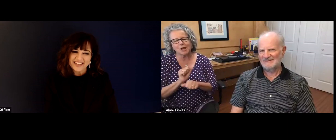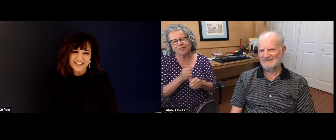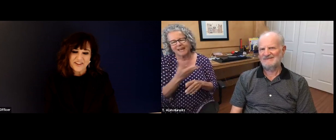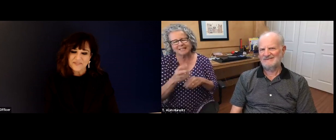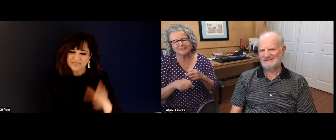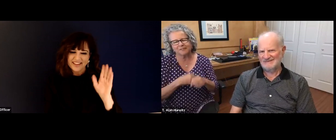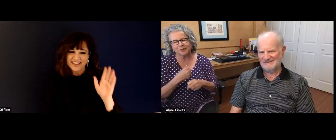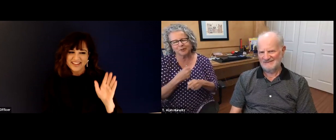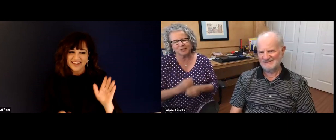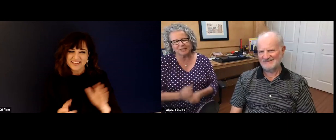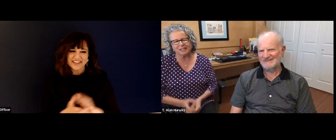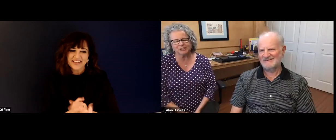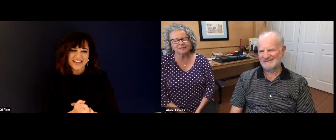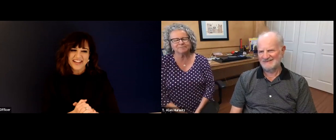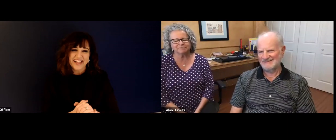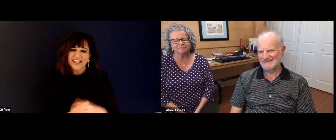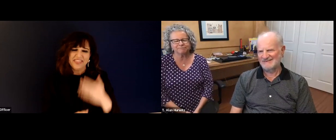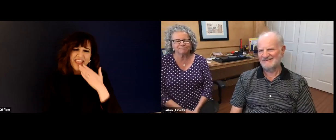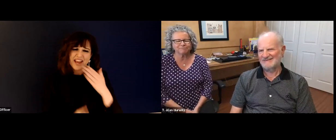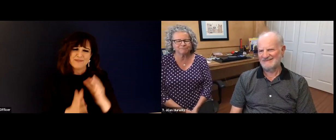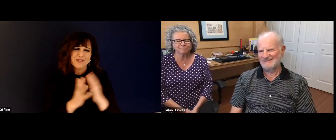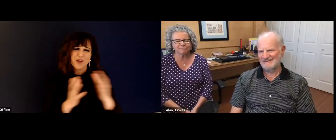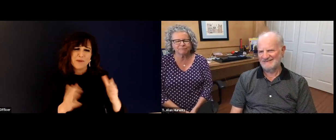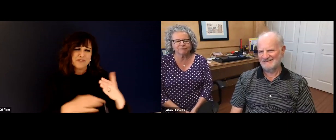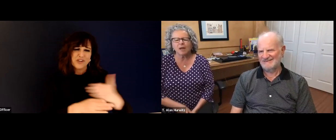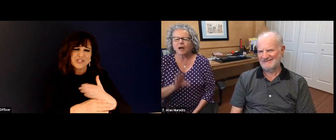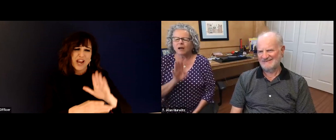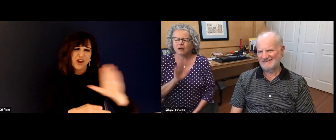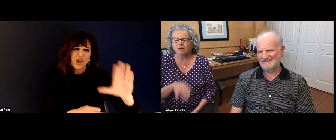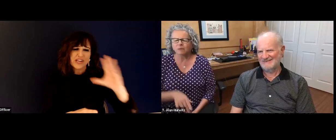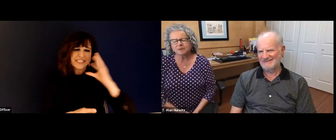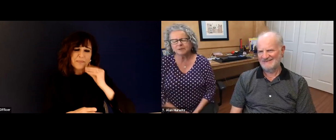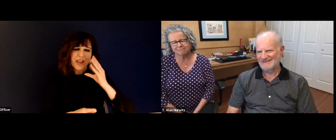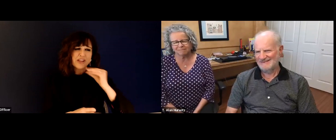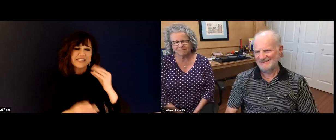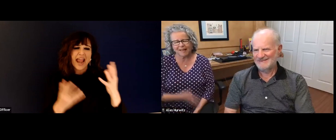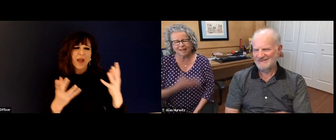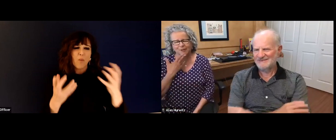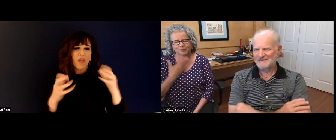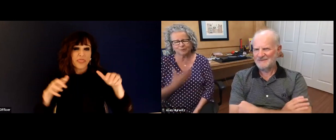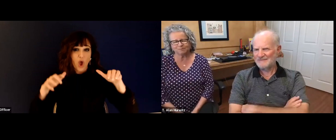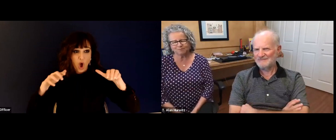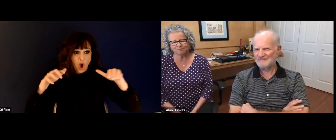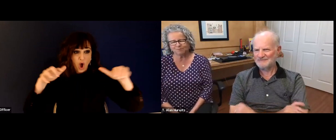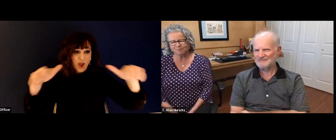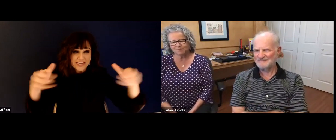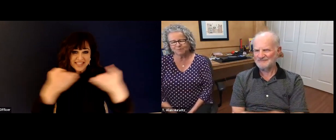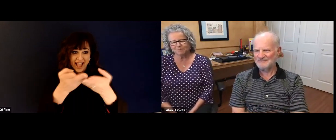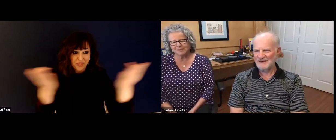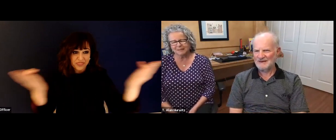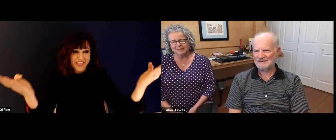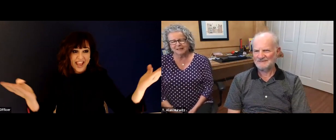was temporary staff at that point. And then that meant I could keep the top.